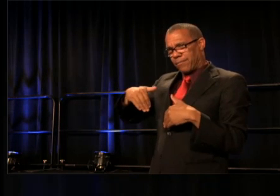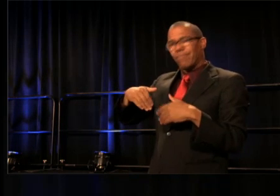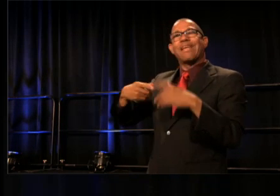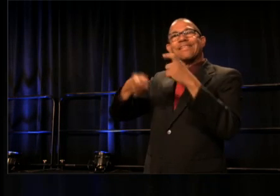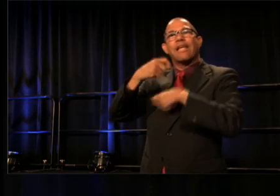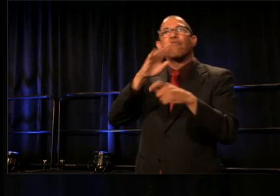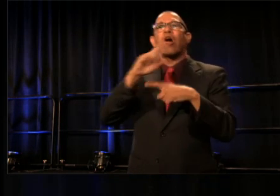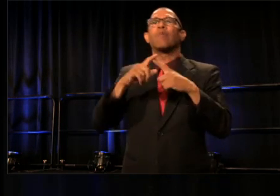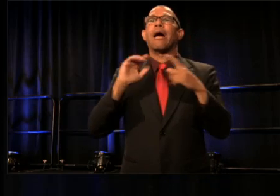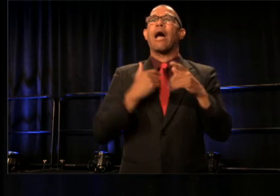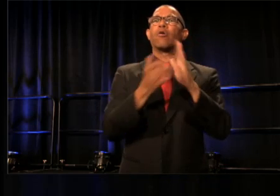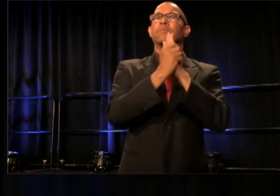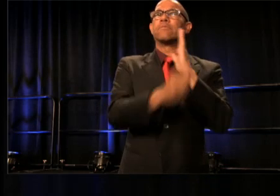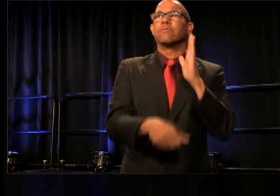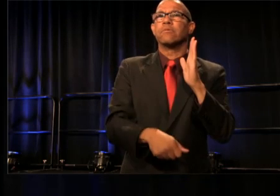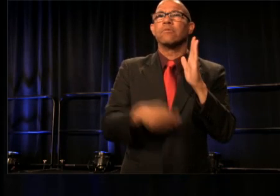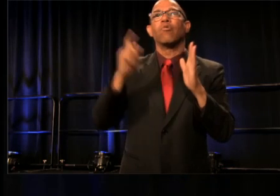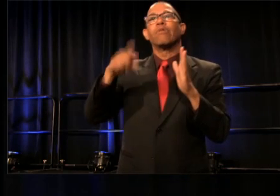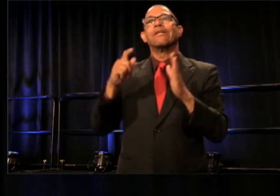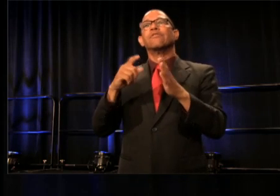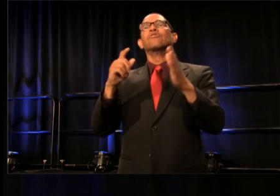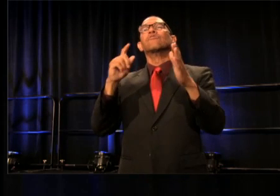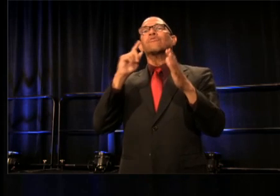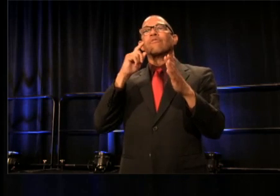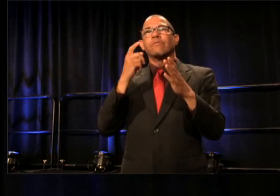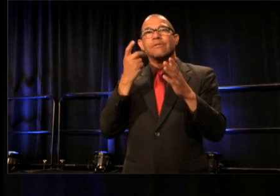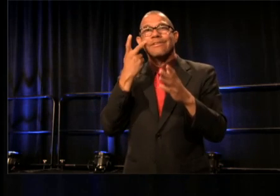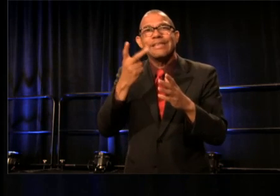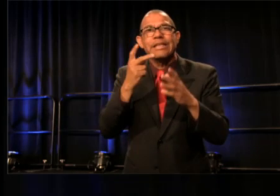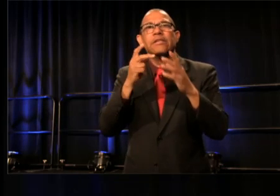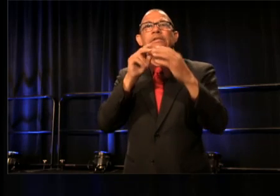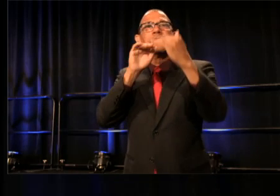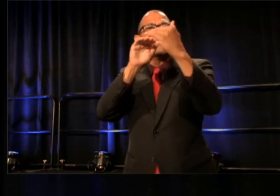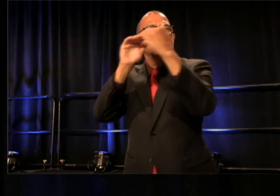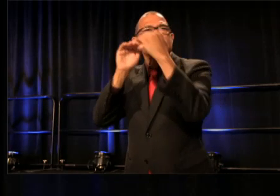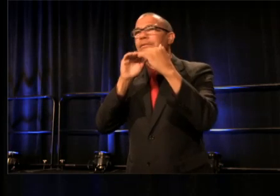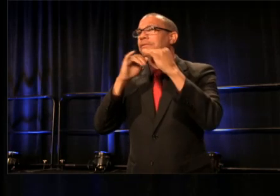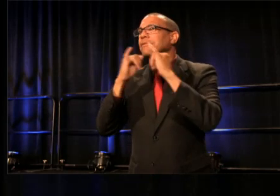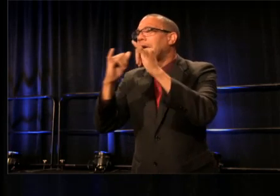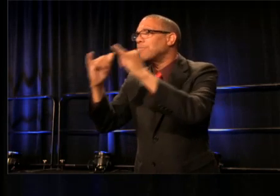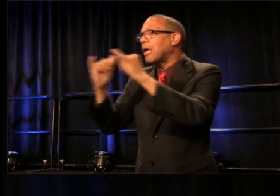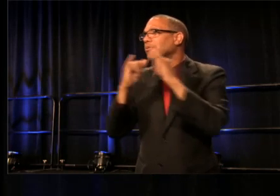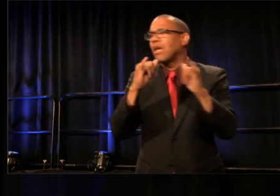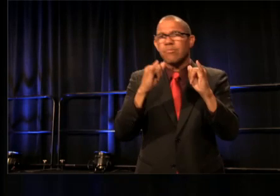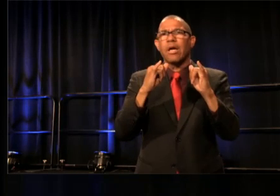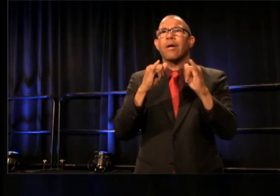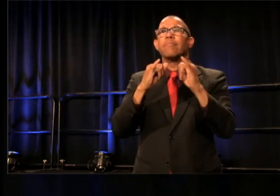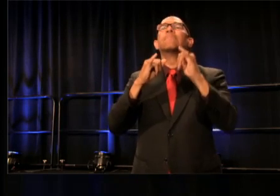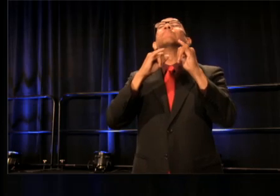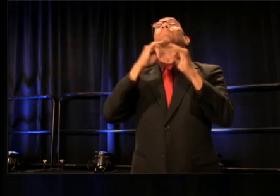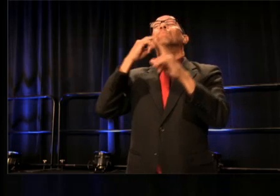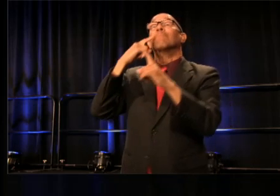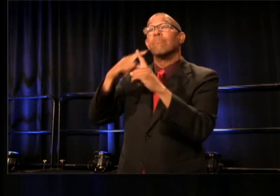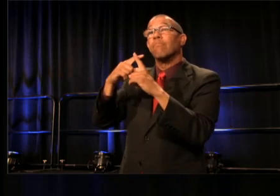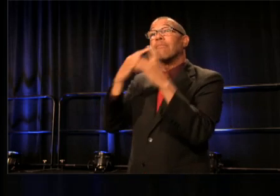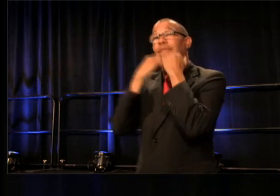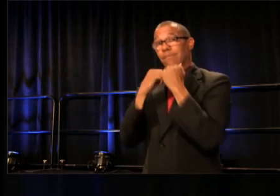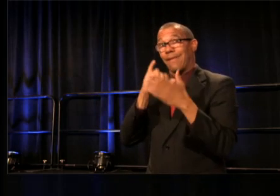It is time for us to embrace our similarities, and then dive into the vast abyss that divides us and see what seeds we can plant there.